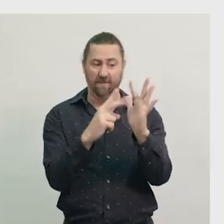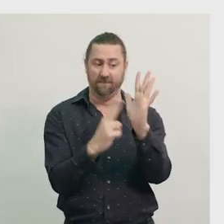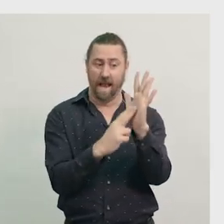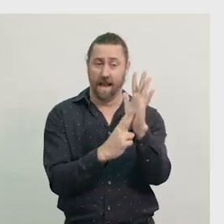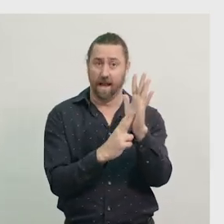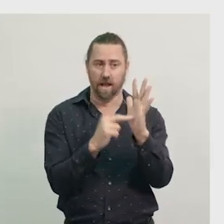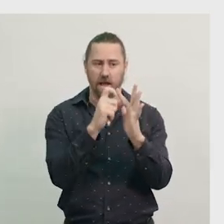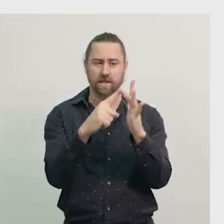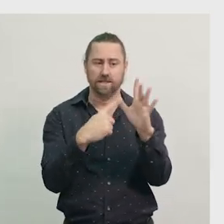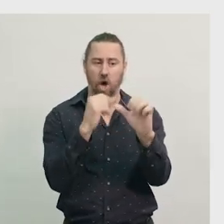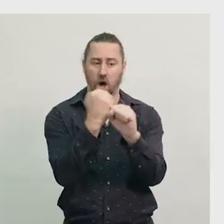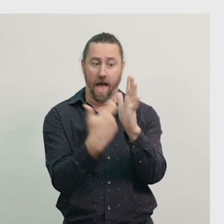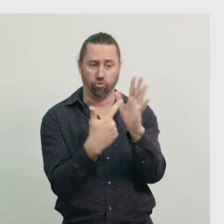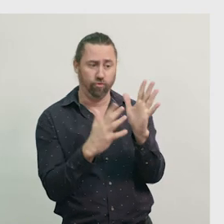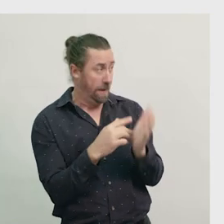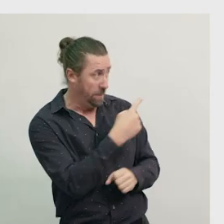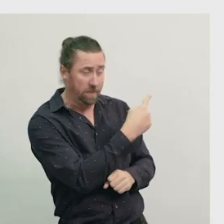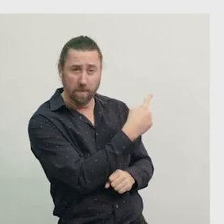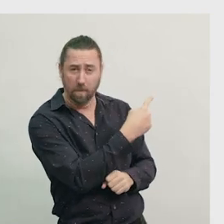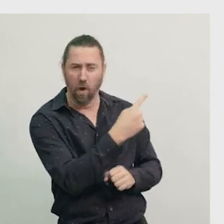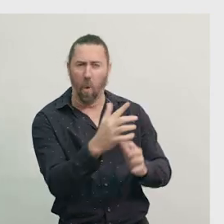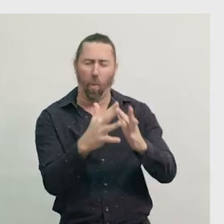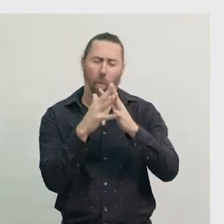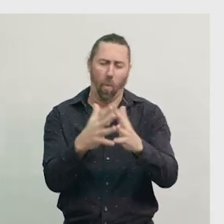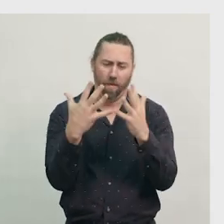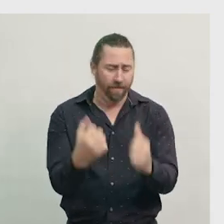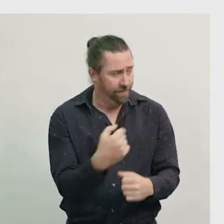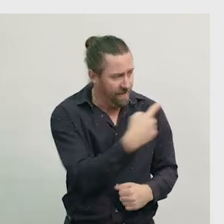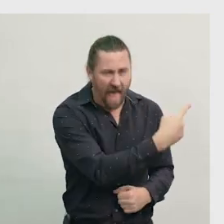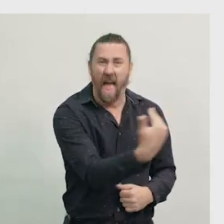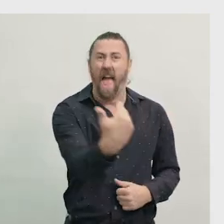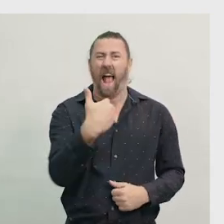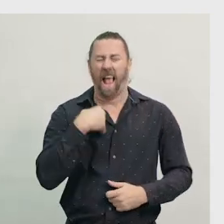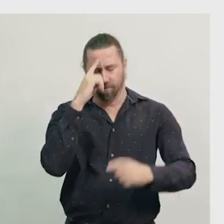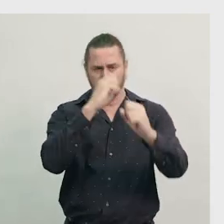This diagram is very useful, as it helps us to visualise our thinking.